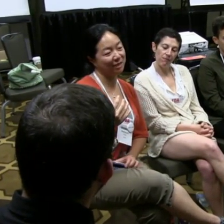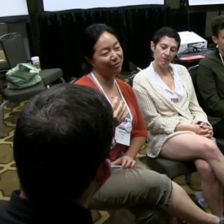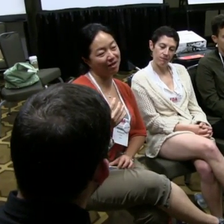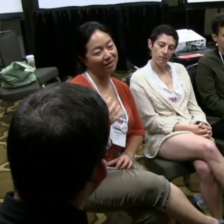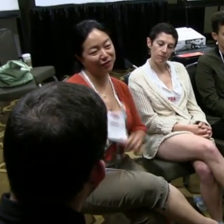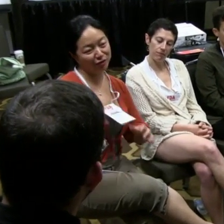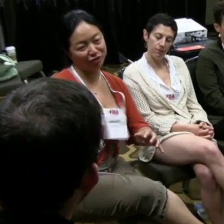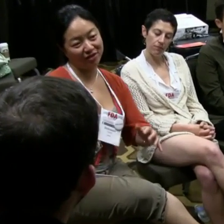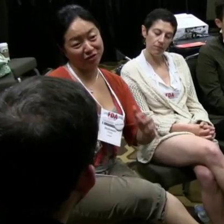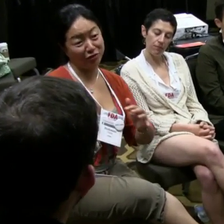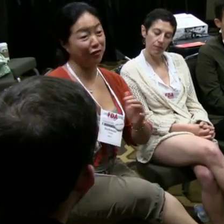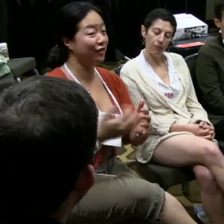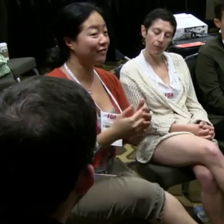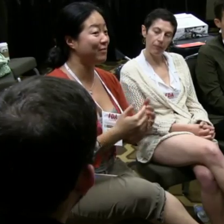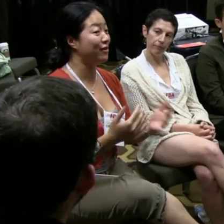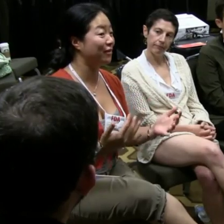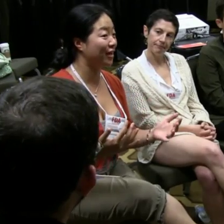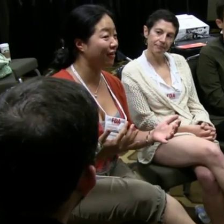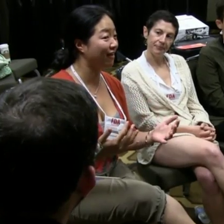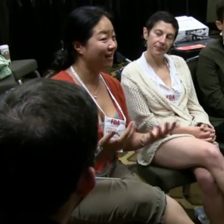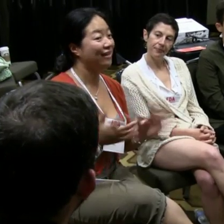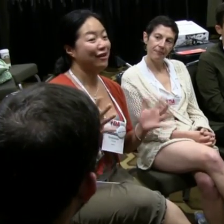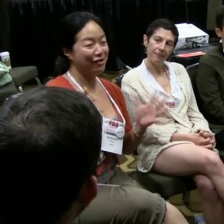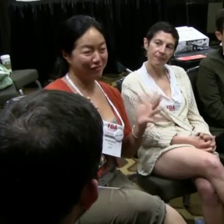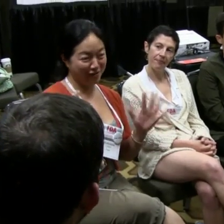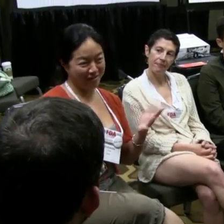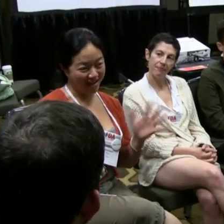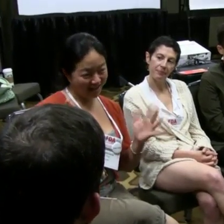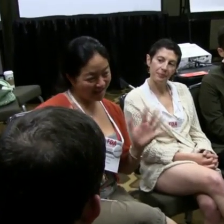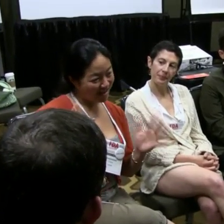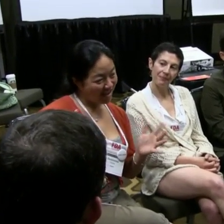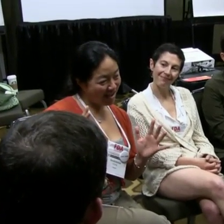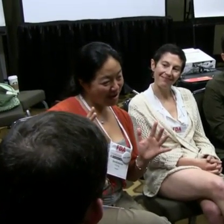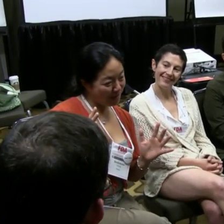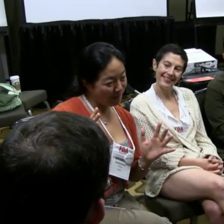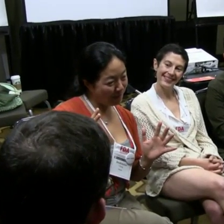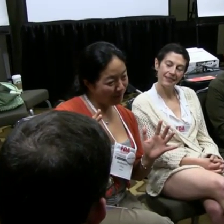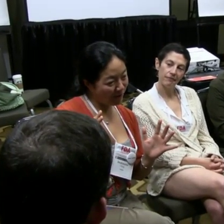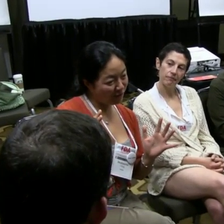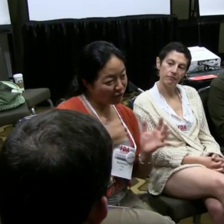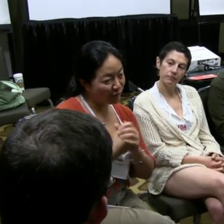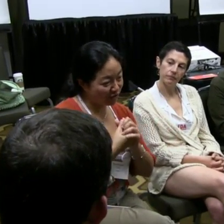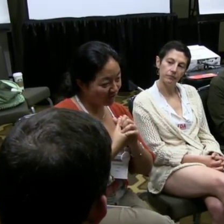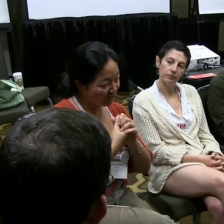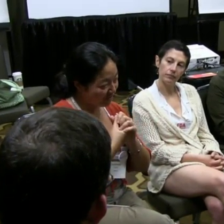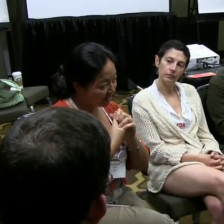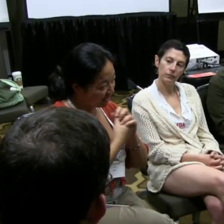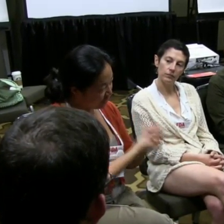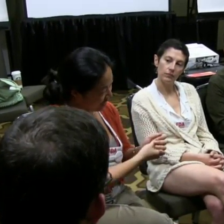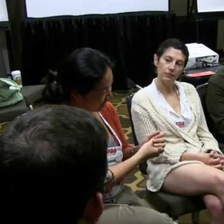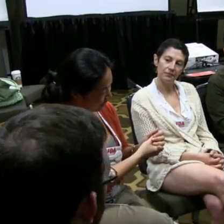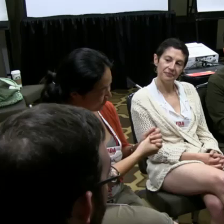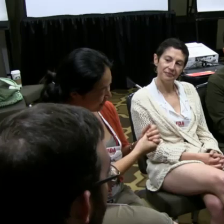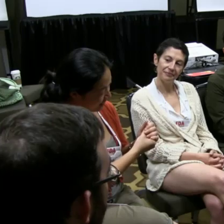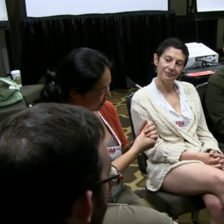It definitely brought deaf culture into the forefront of the American Theater. Hooray for that. My first question goes to DJ,